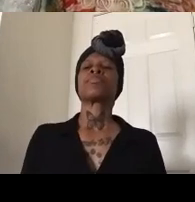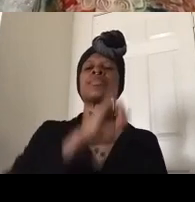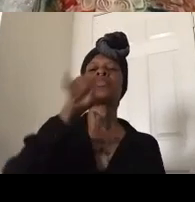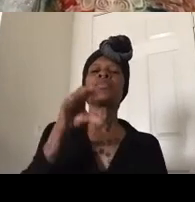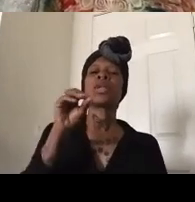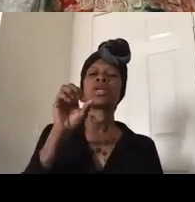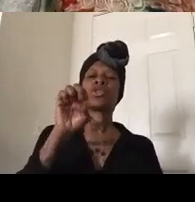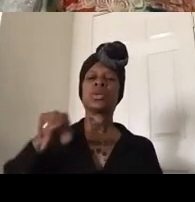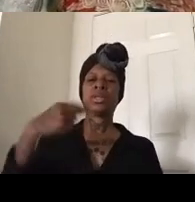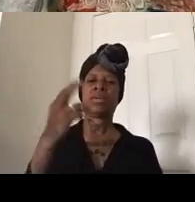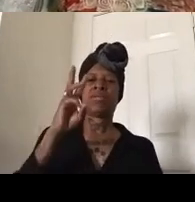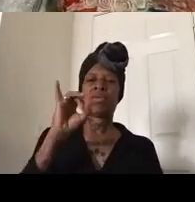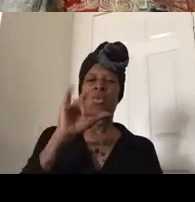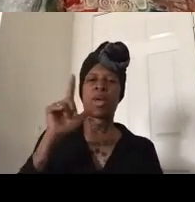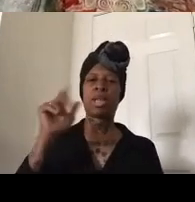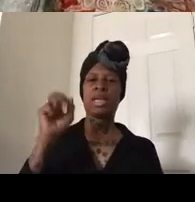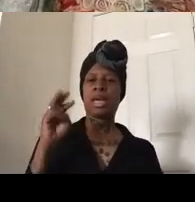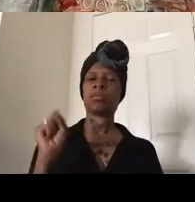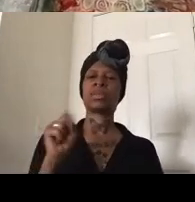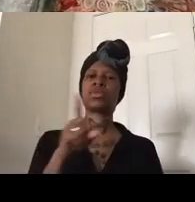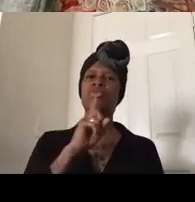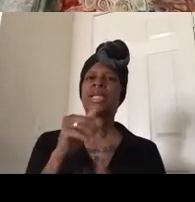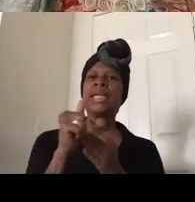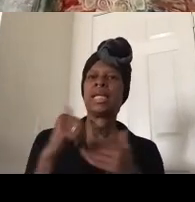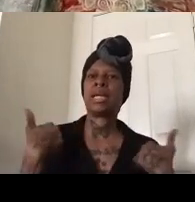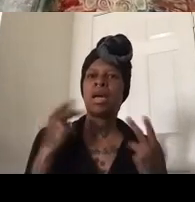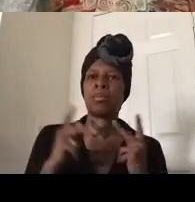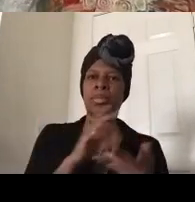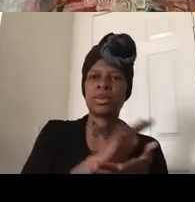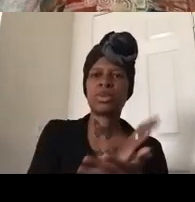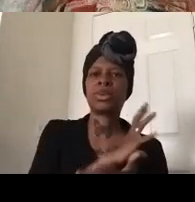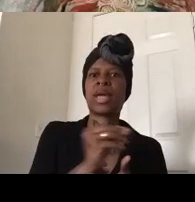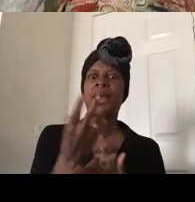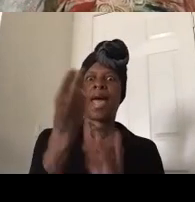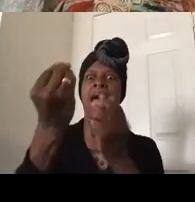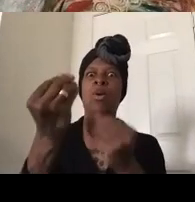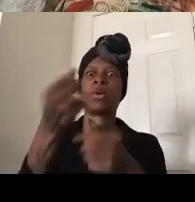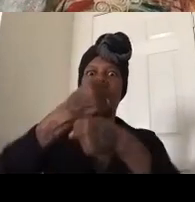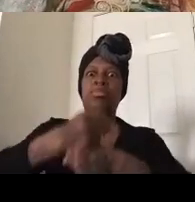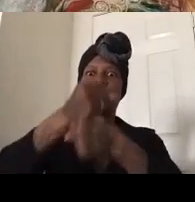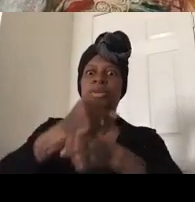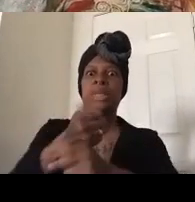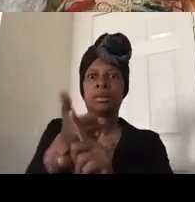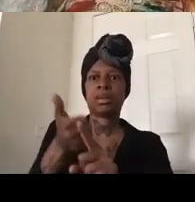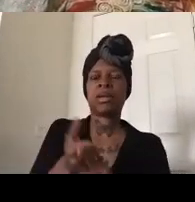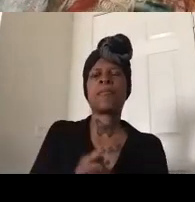people in the schools as well as being on the front lines was on so we kind of talked about why we're in the streets